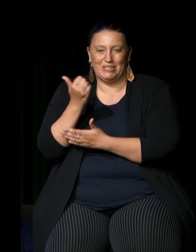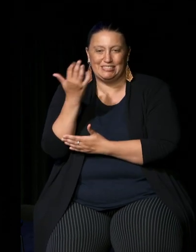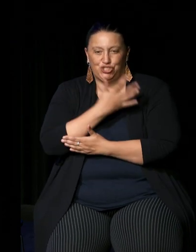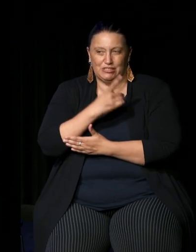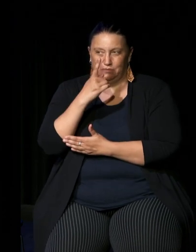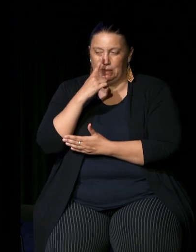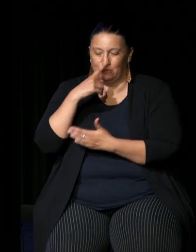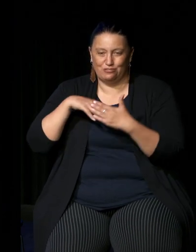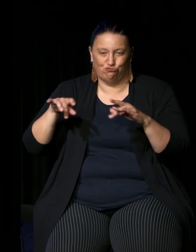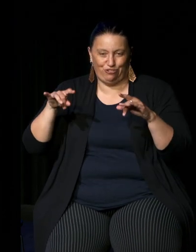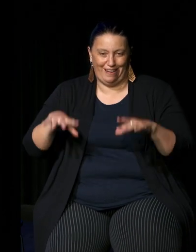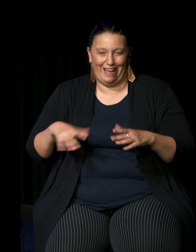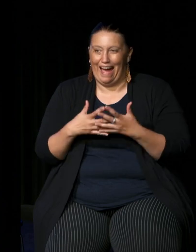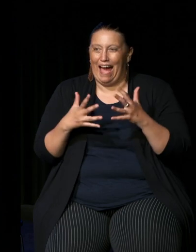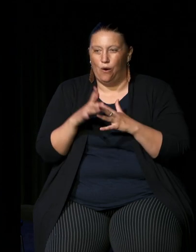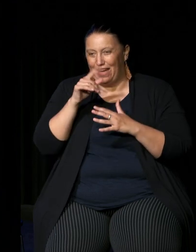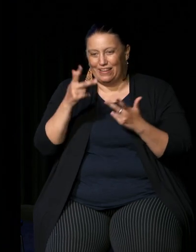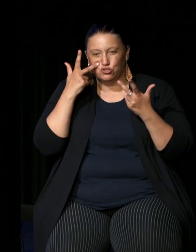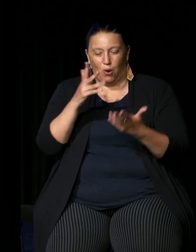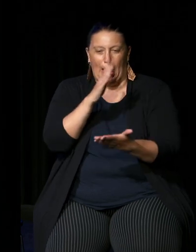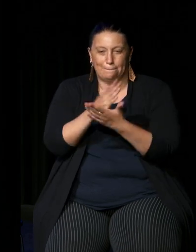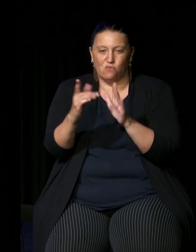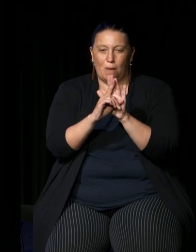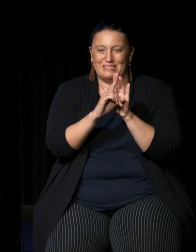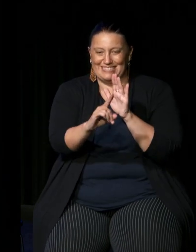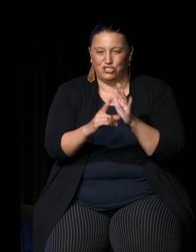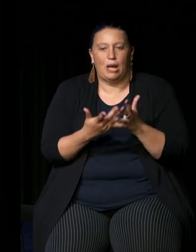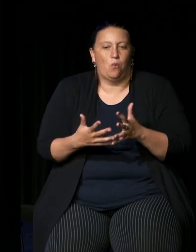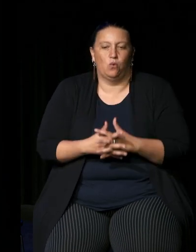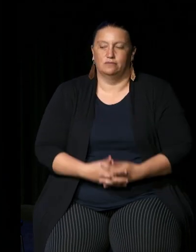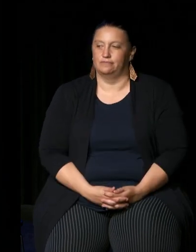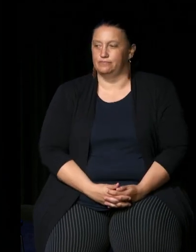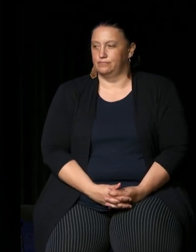country so I guess it's that question of how is it going to represent such a a diverse country